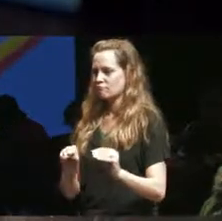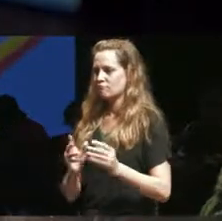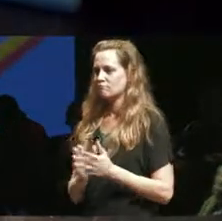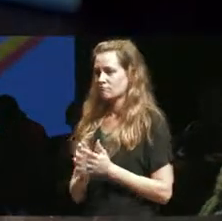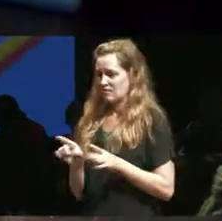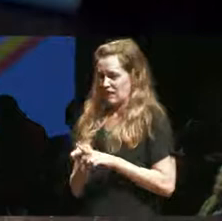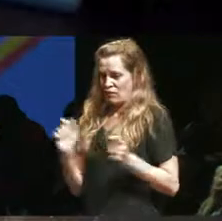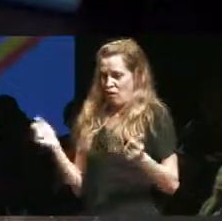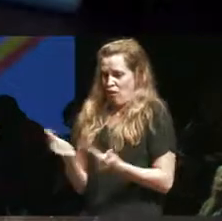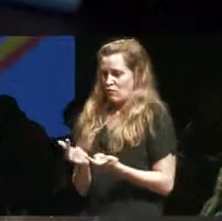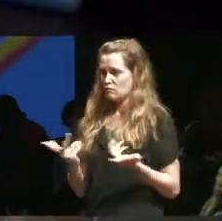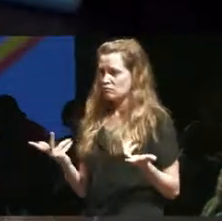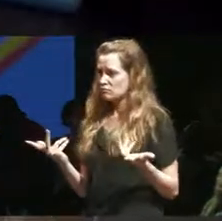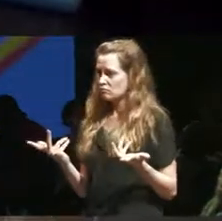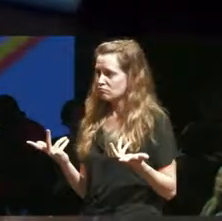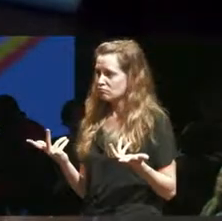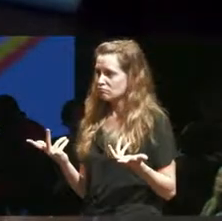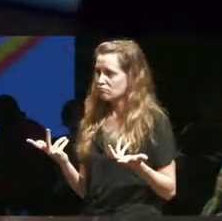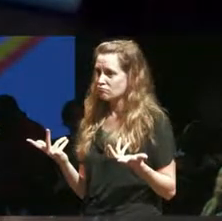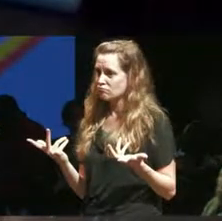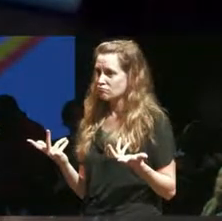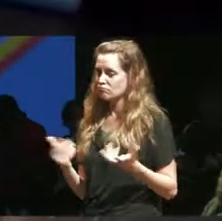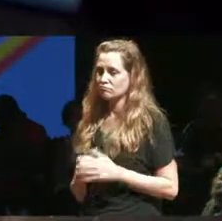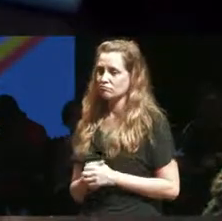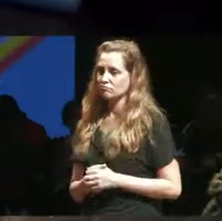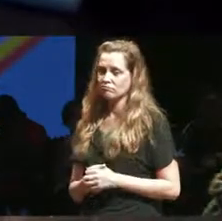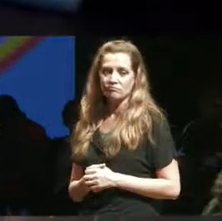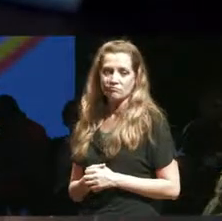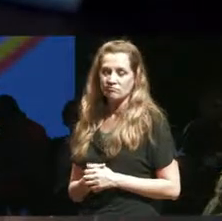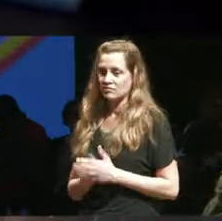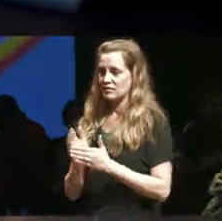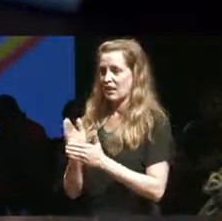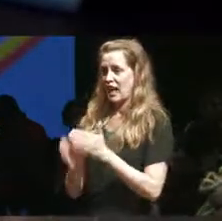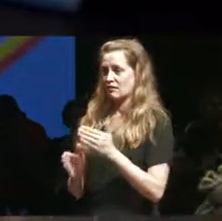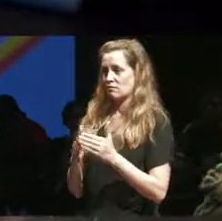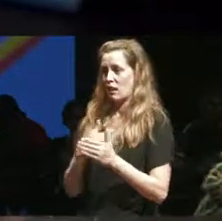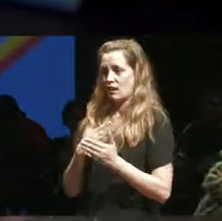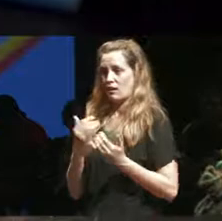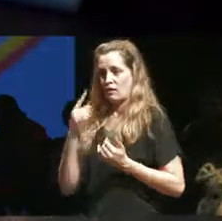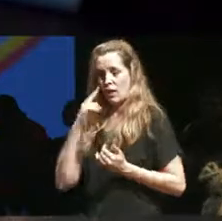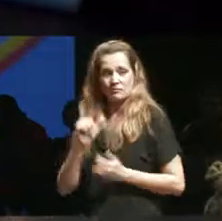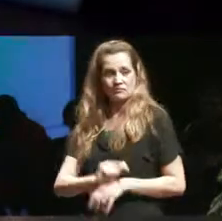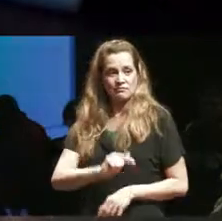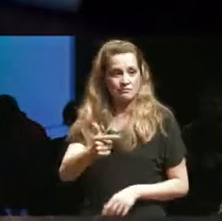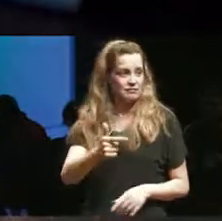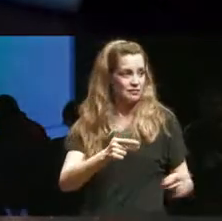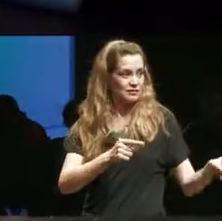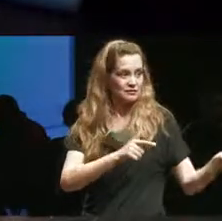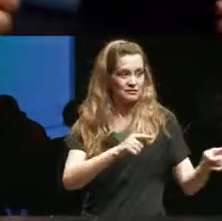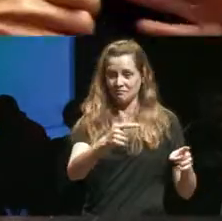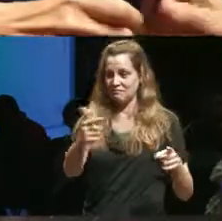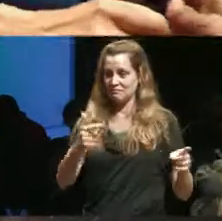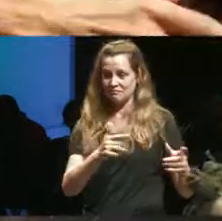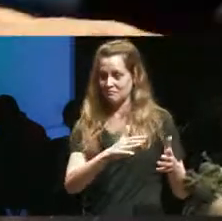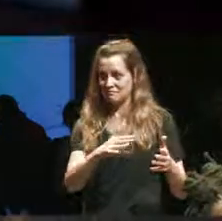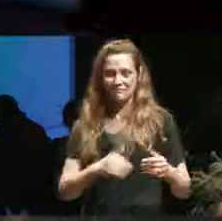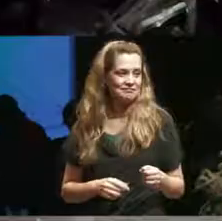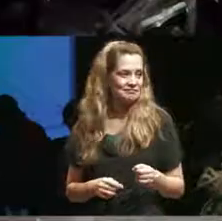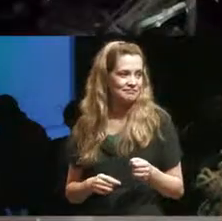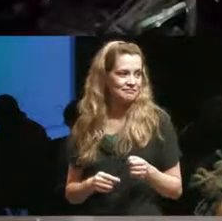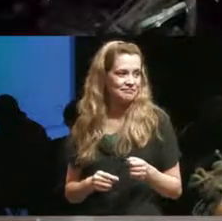us and that's the end of my current thought and Justins this is Lea speaking